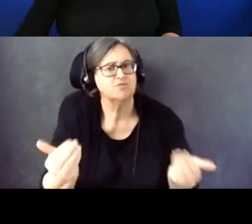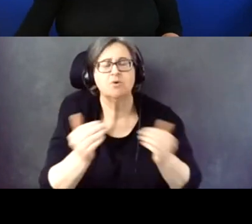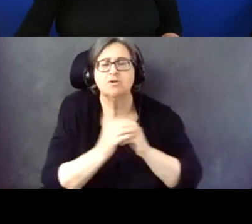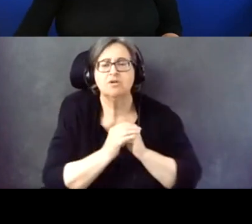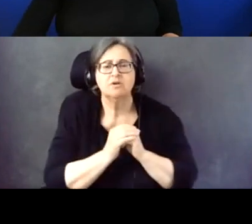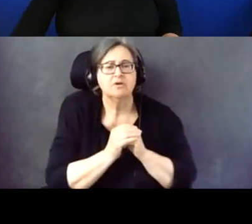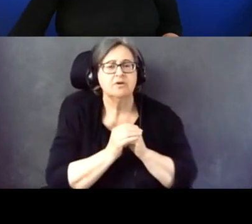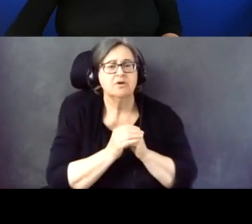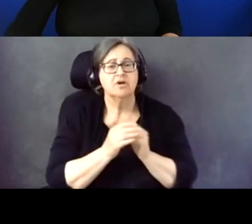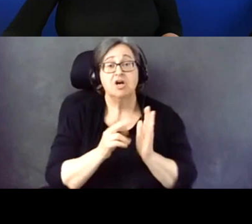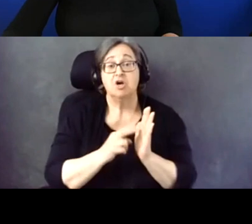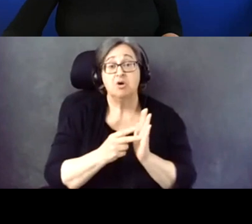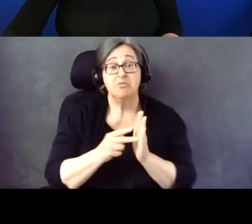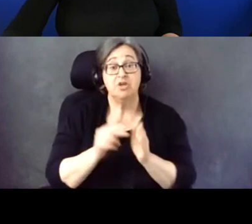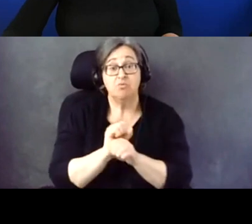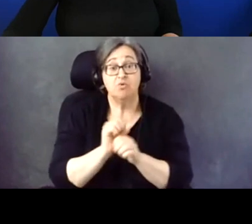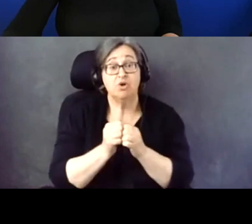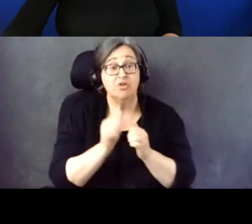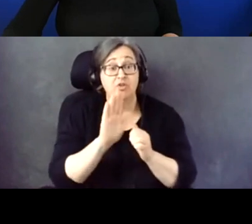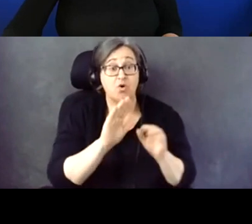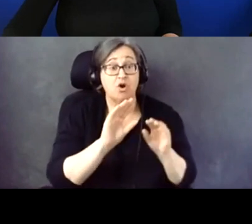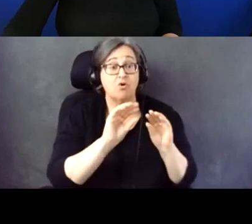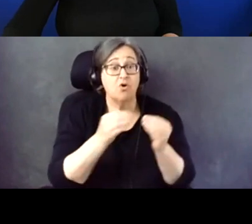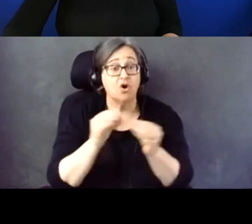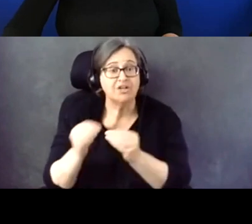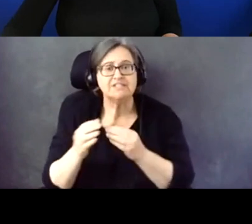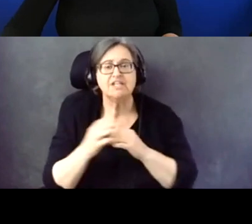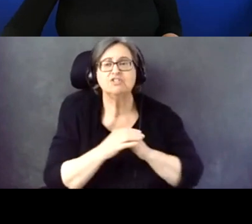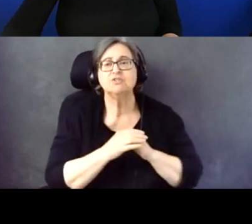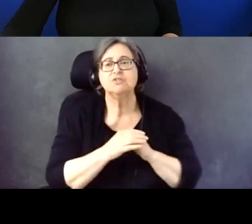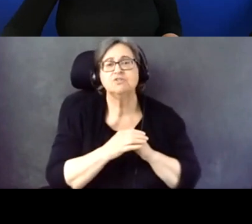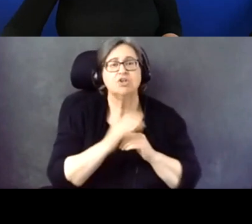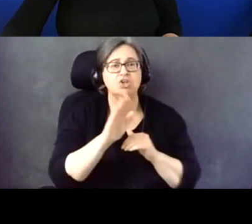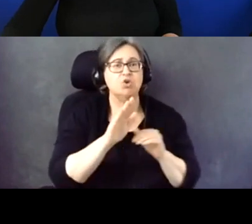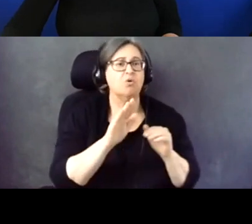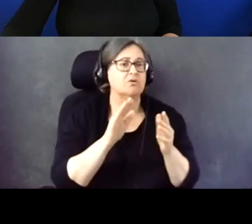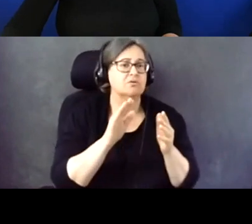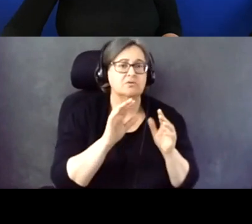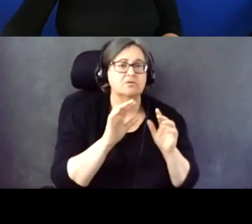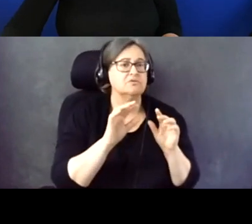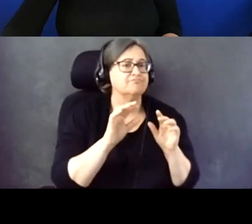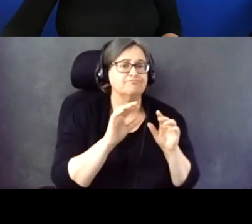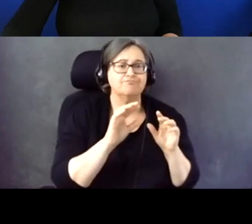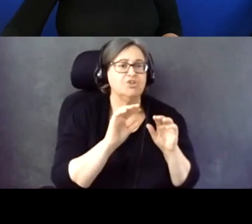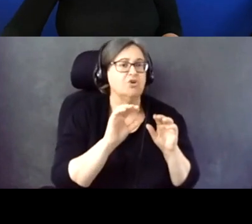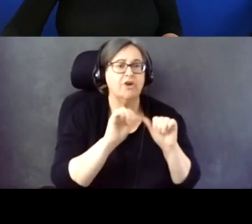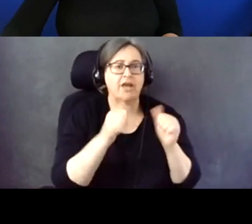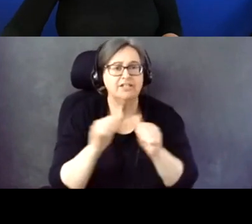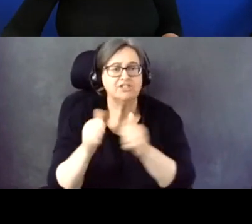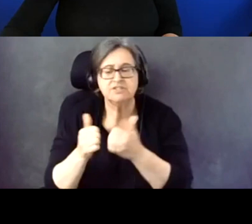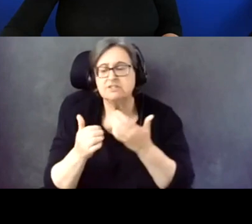Whether that's working with the groups you work with, or different advocacy strategies. So starting with Ben.